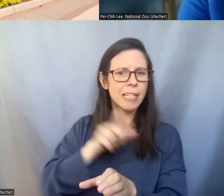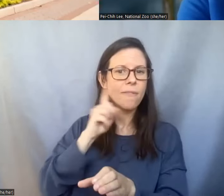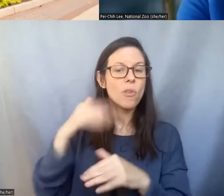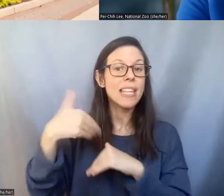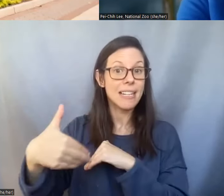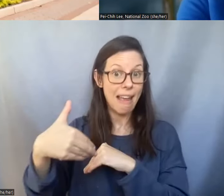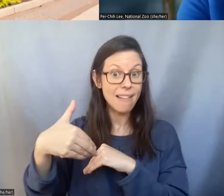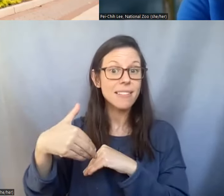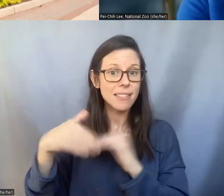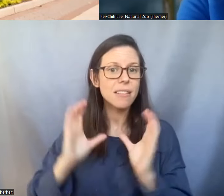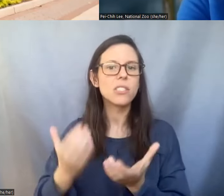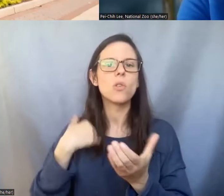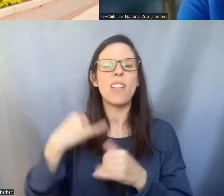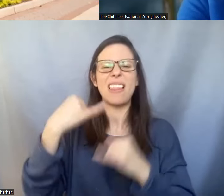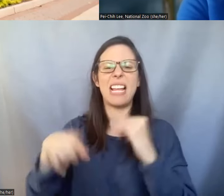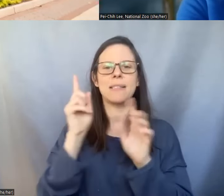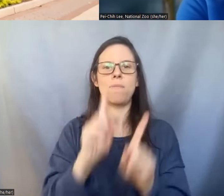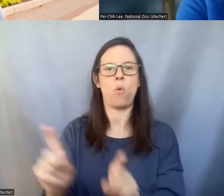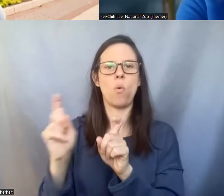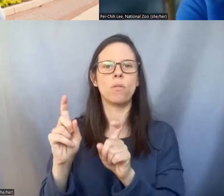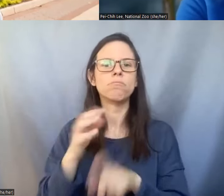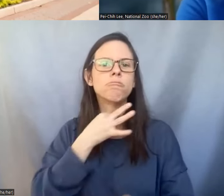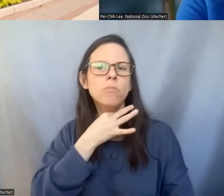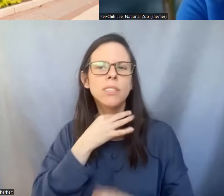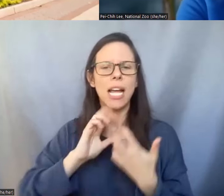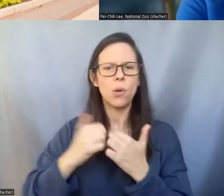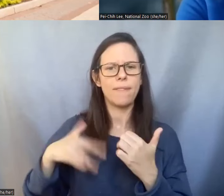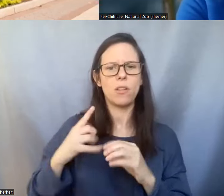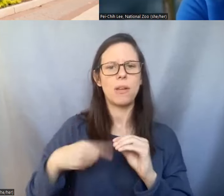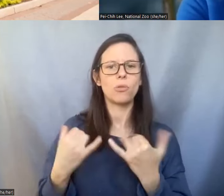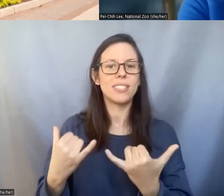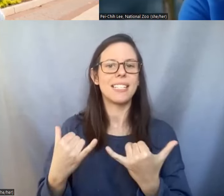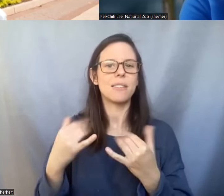poll here just about, how did you feel about today's program and how did it leave you feeling?